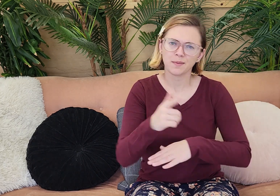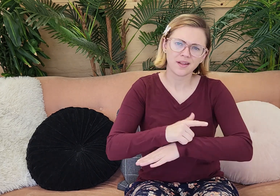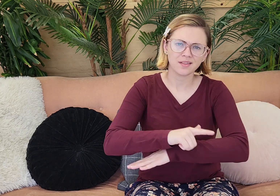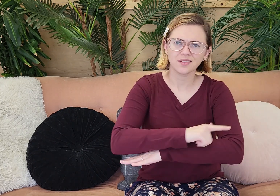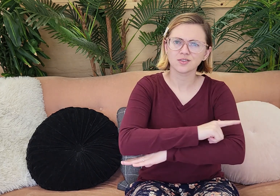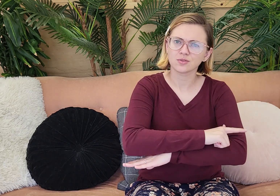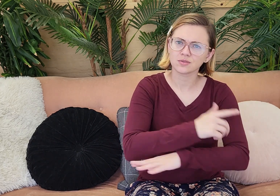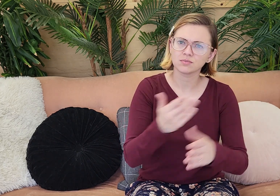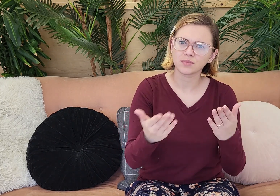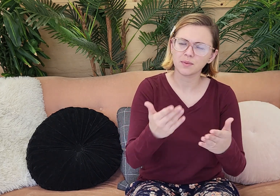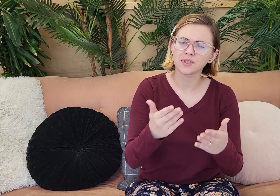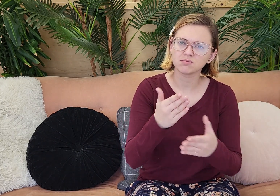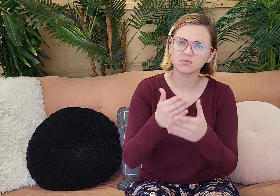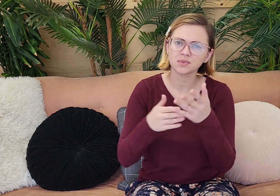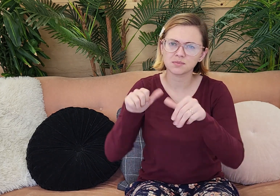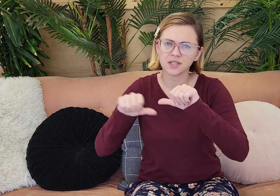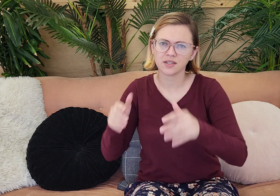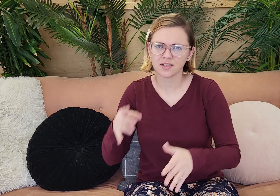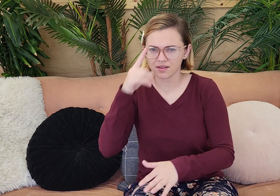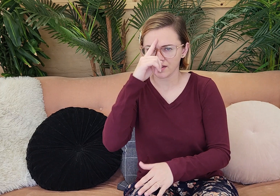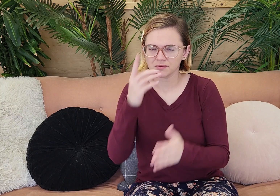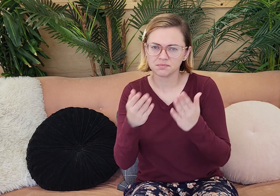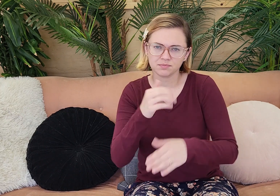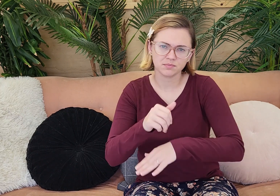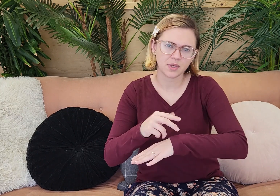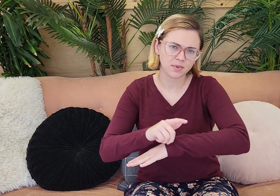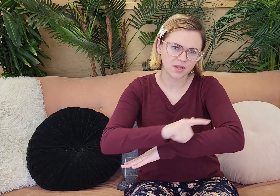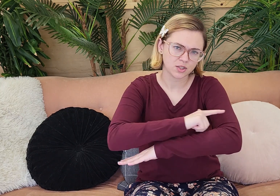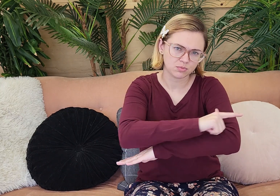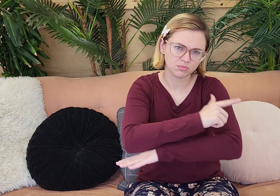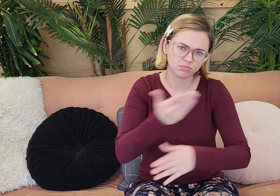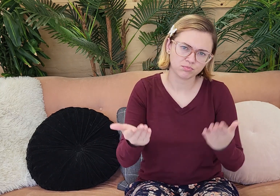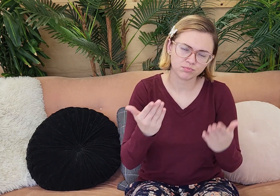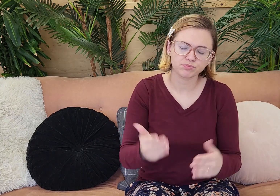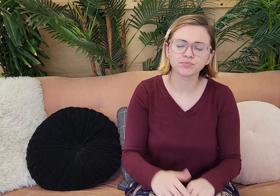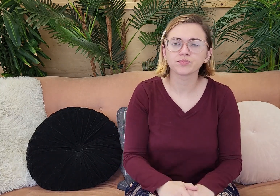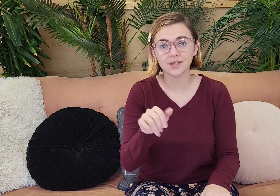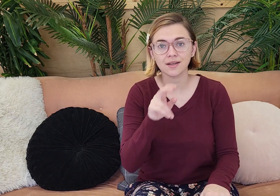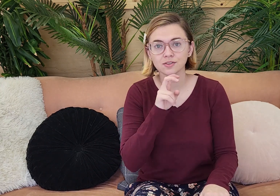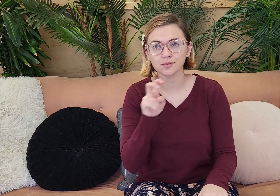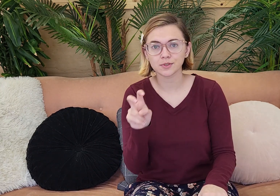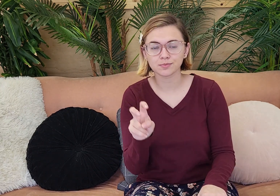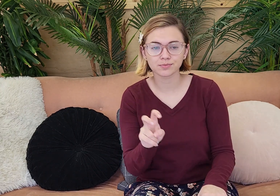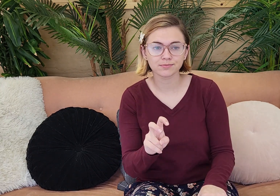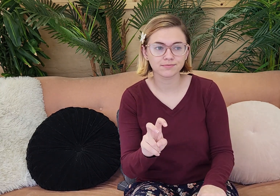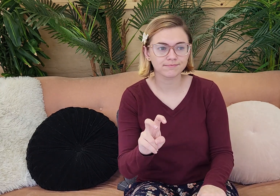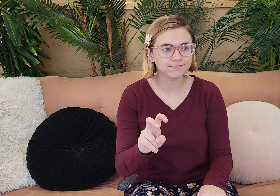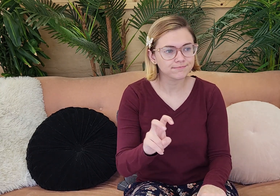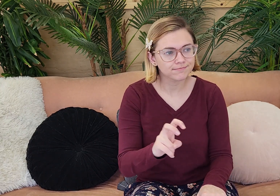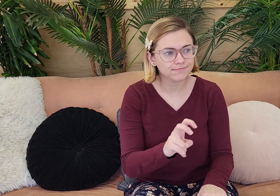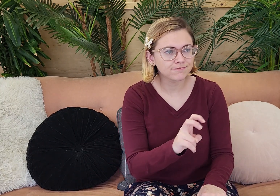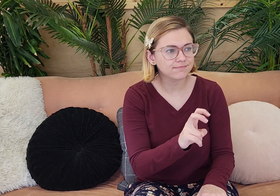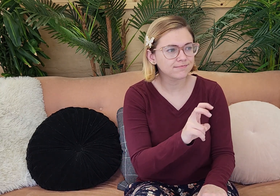And it may have been a lizard. That's what some scientists think, that it was perhaps a lizard. So that serpent.